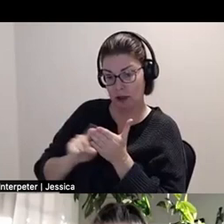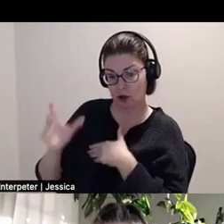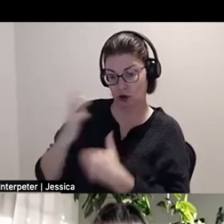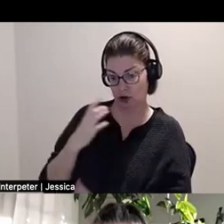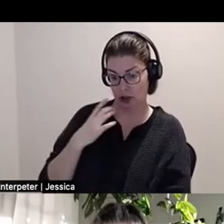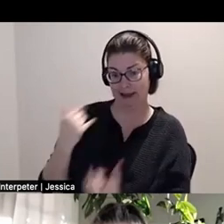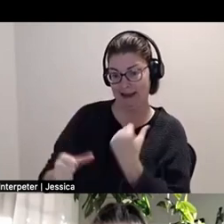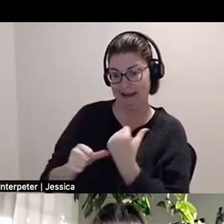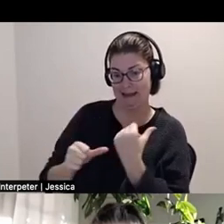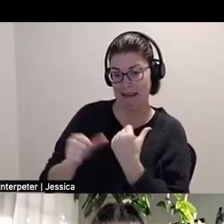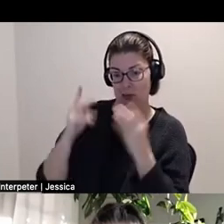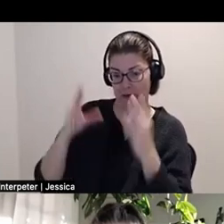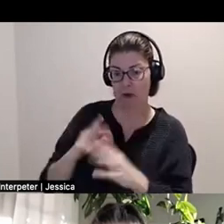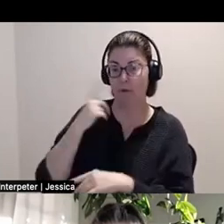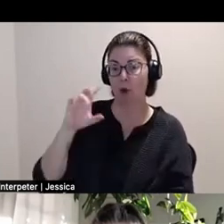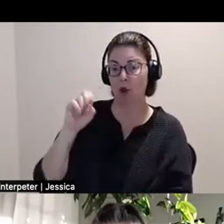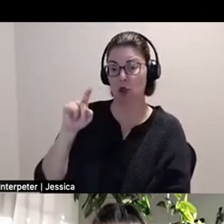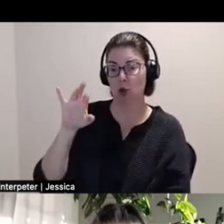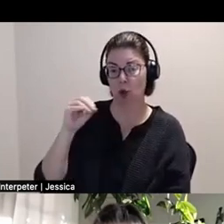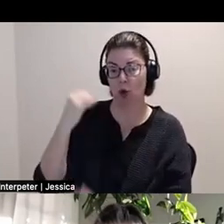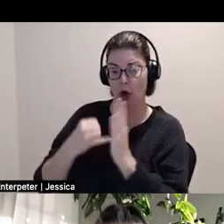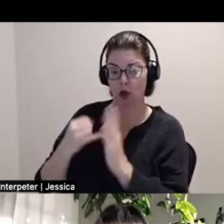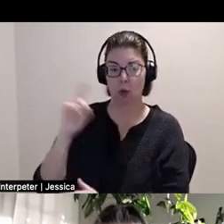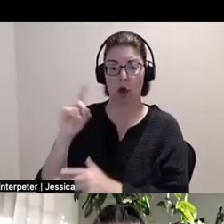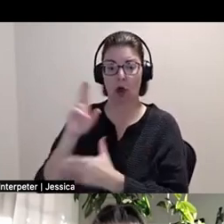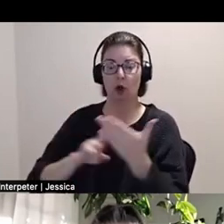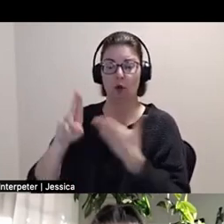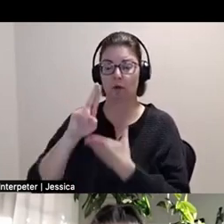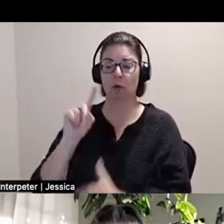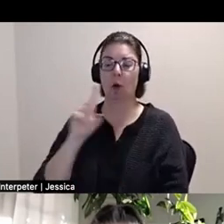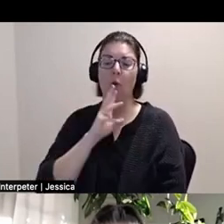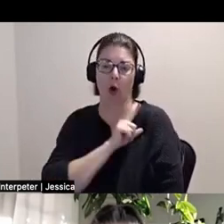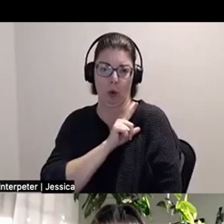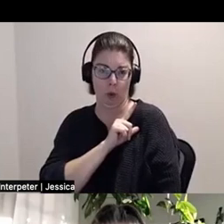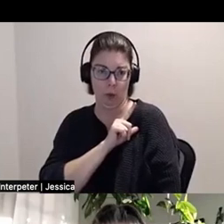and Assistant Professor in Studio Arts at University of Waterloo.